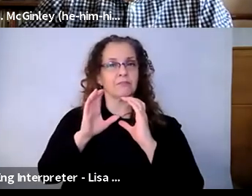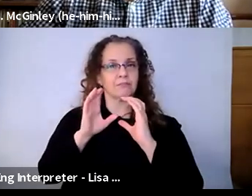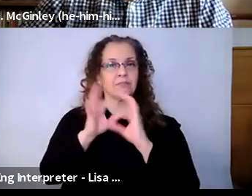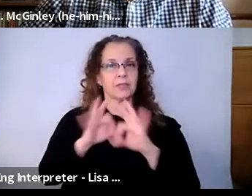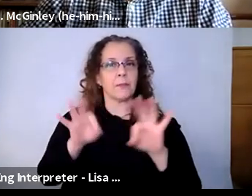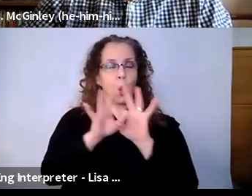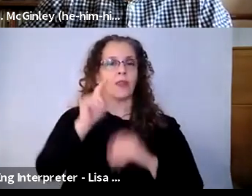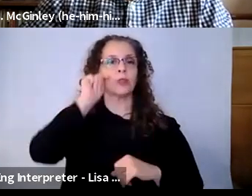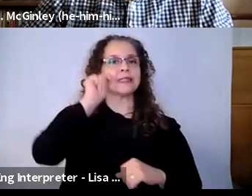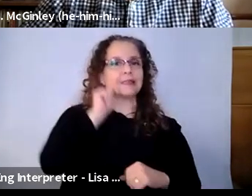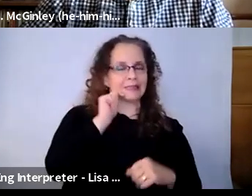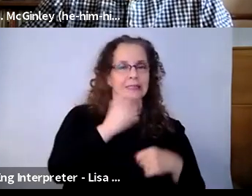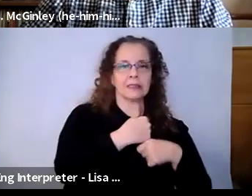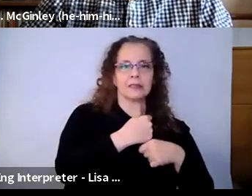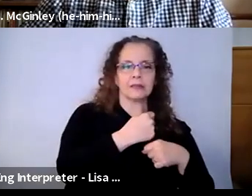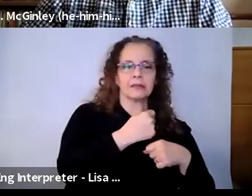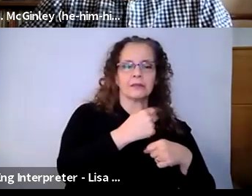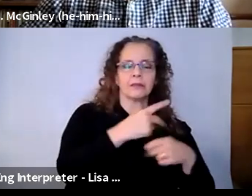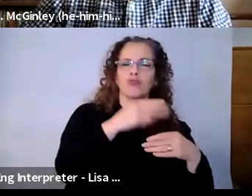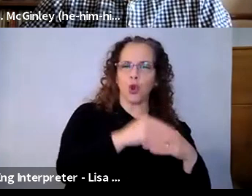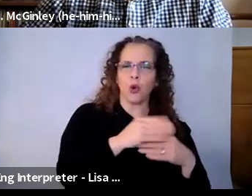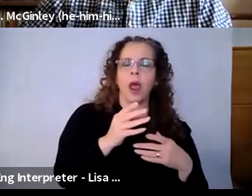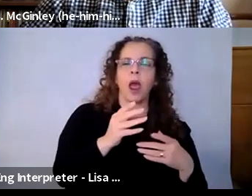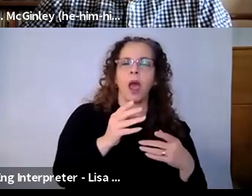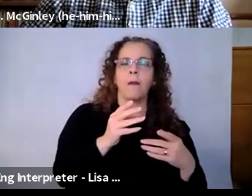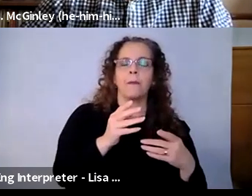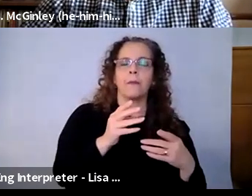Teens program where teens curate art made by other Teens, and